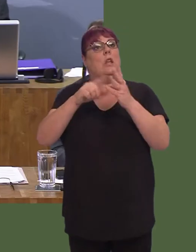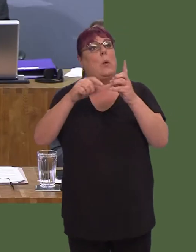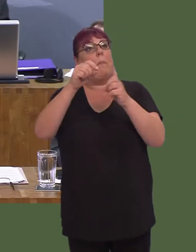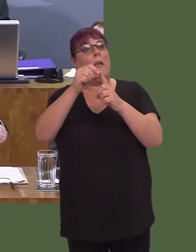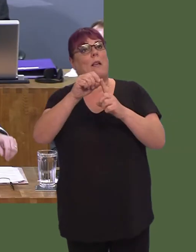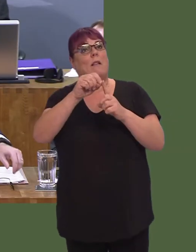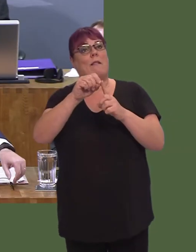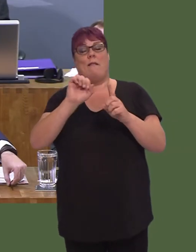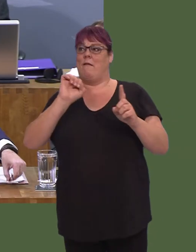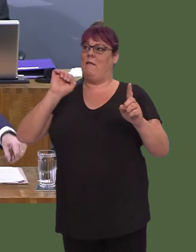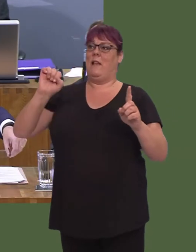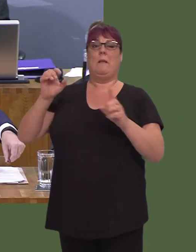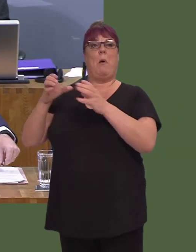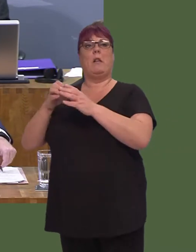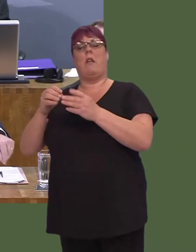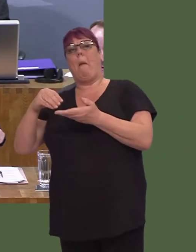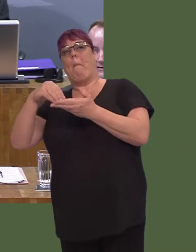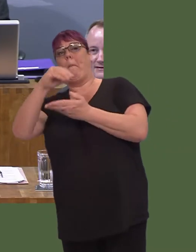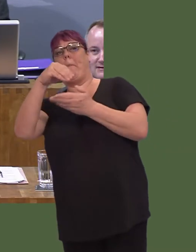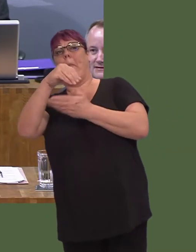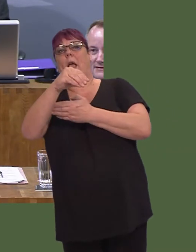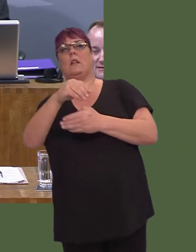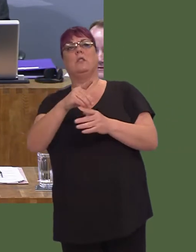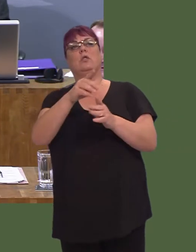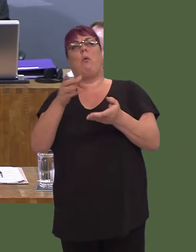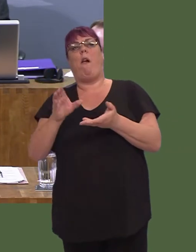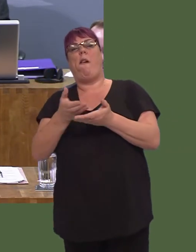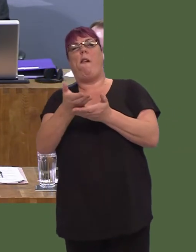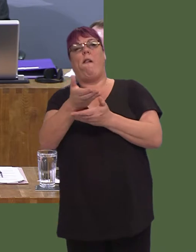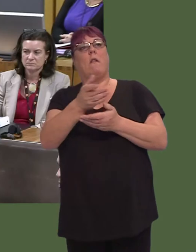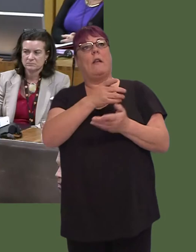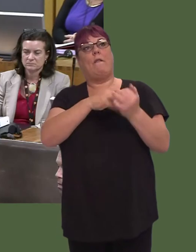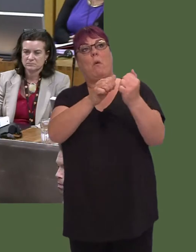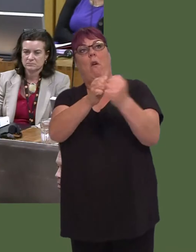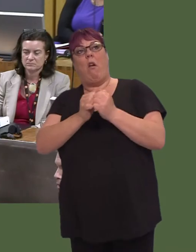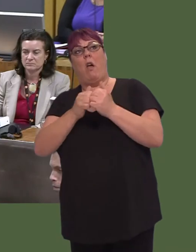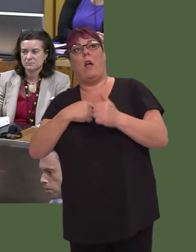partyó£1 billion; silence from the Conservative benches. Did they stand up for Wales? Of course they didn't.